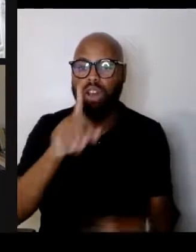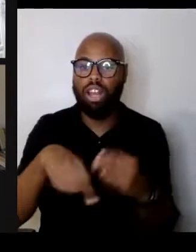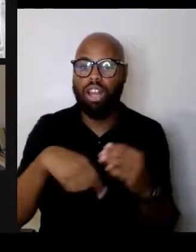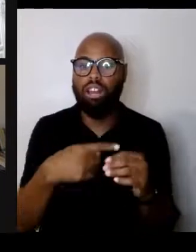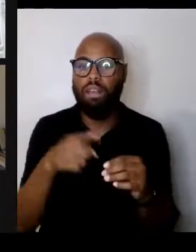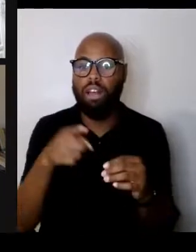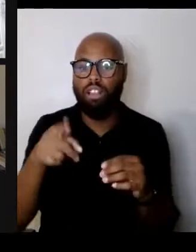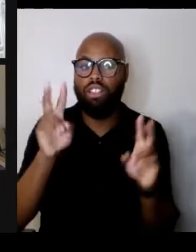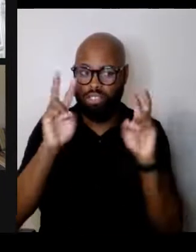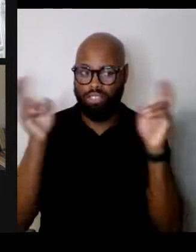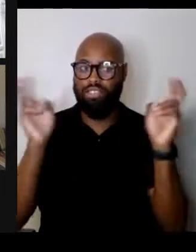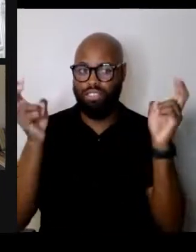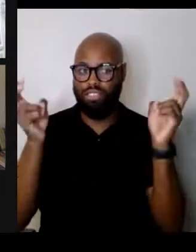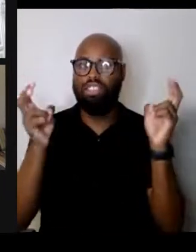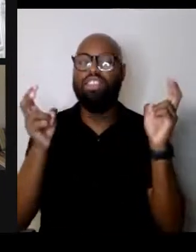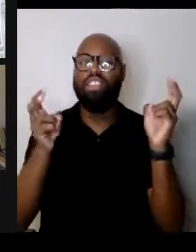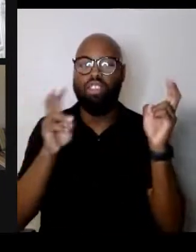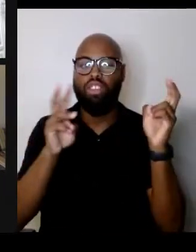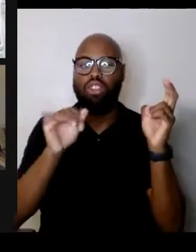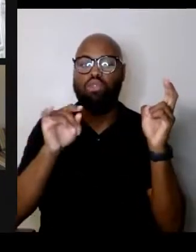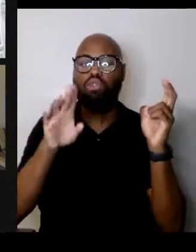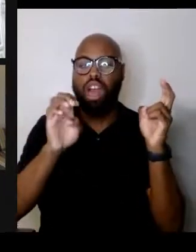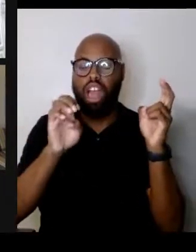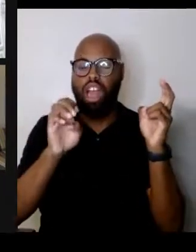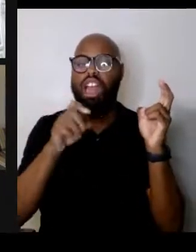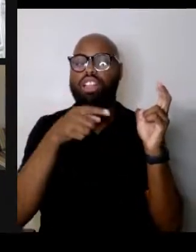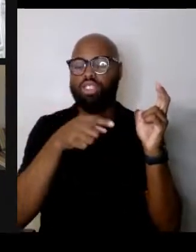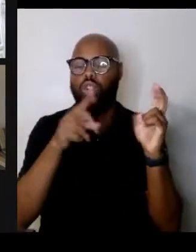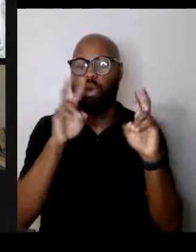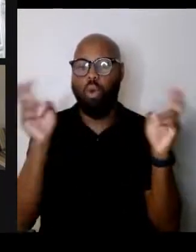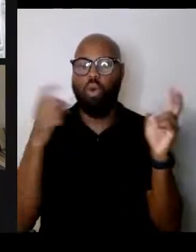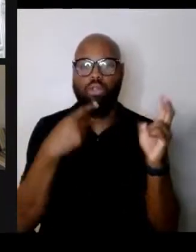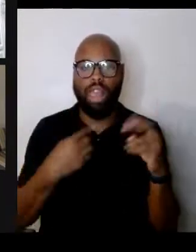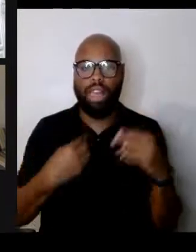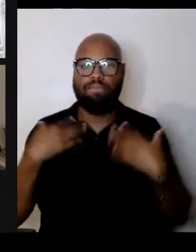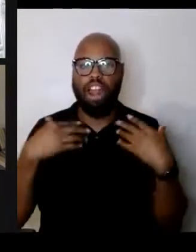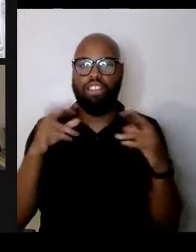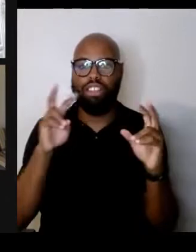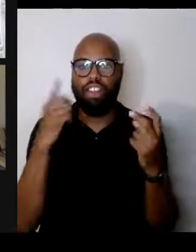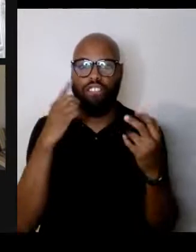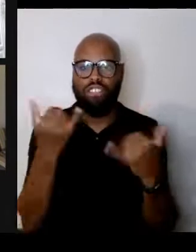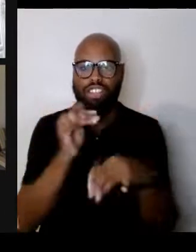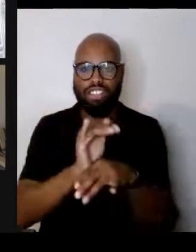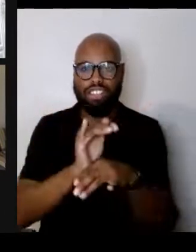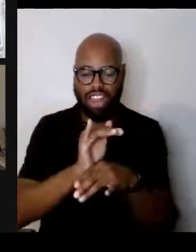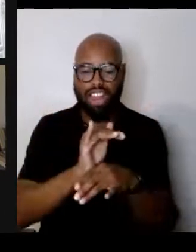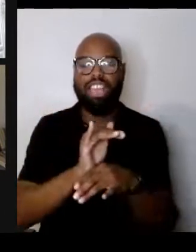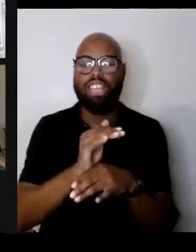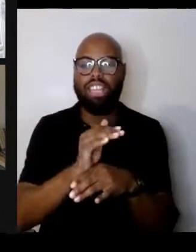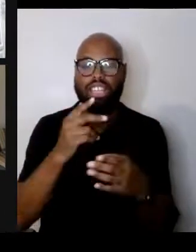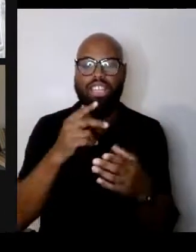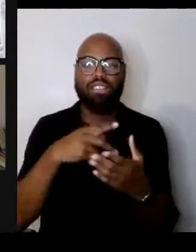that inspired the title for tonight's program. And I think that so many people may know it